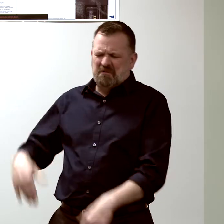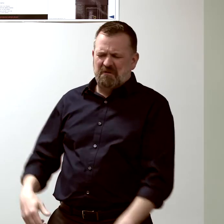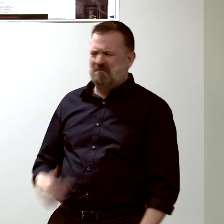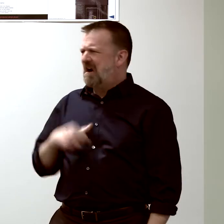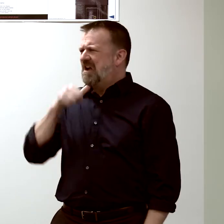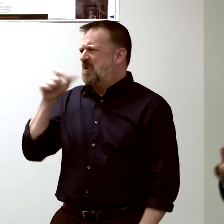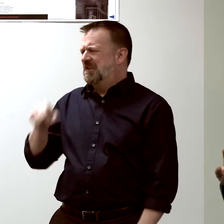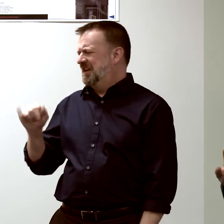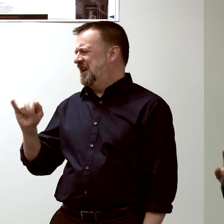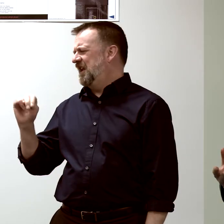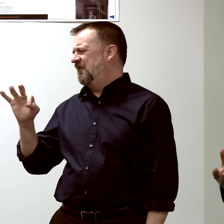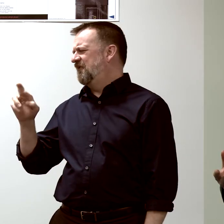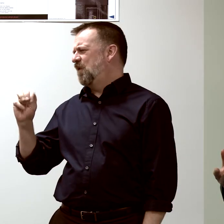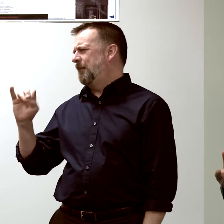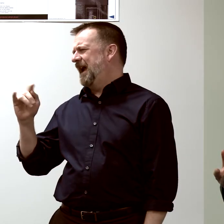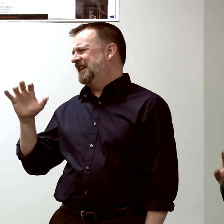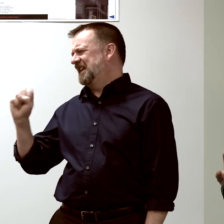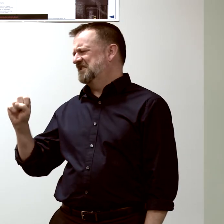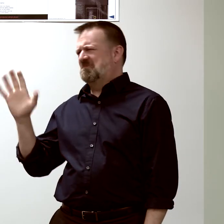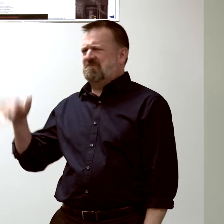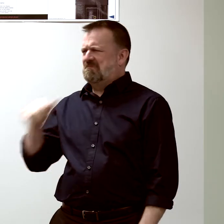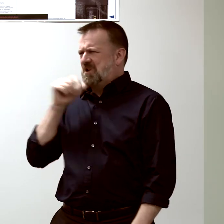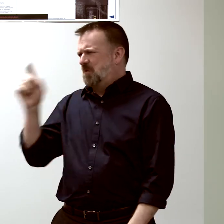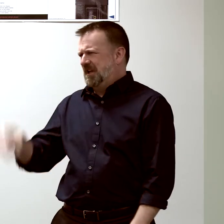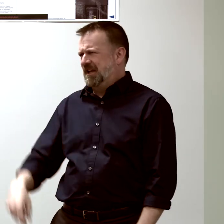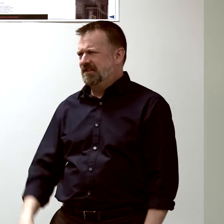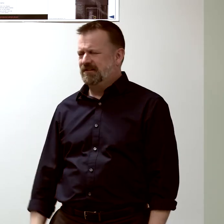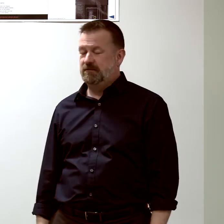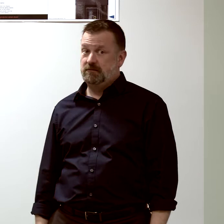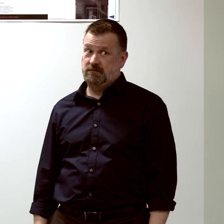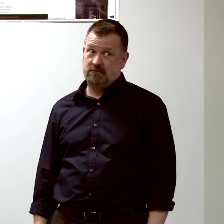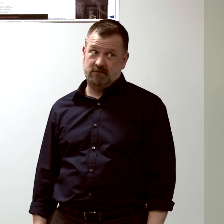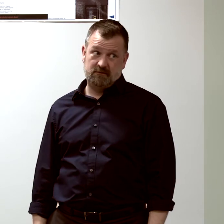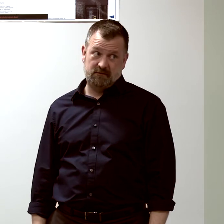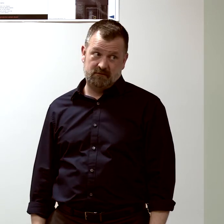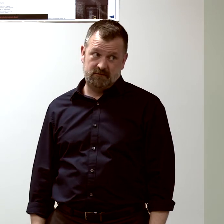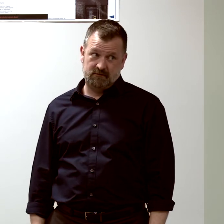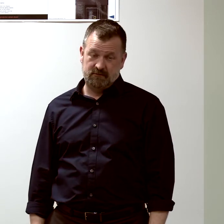or informatics tools, think again